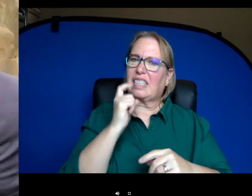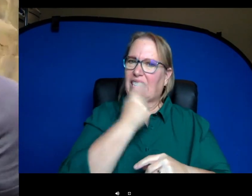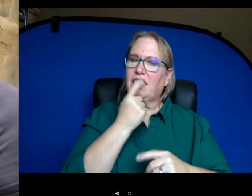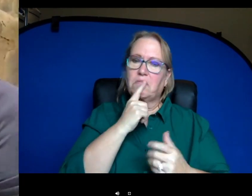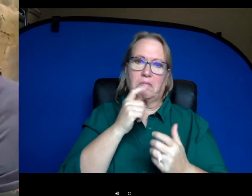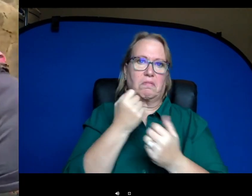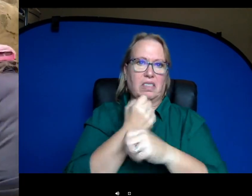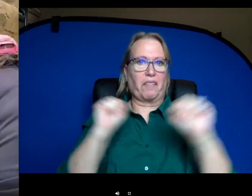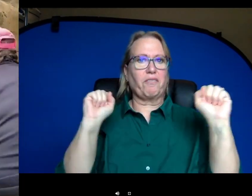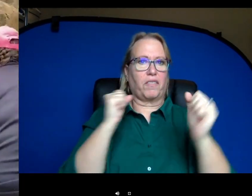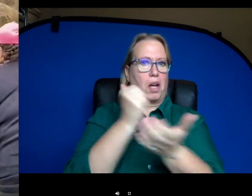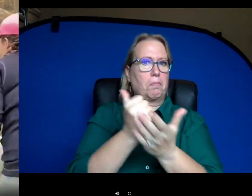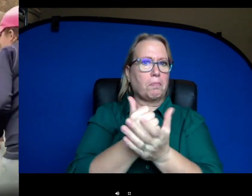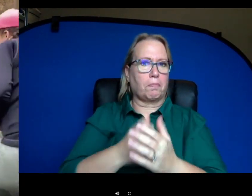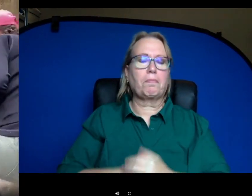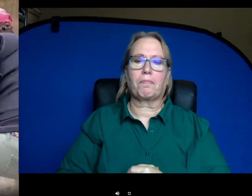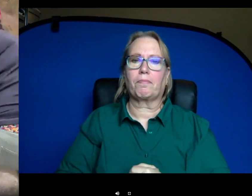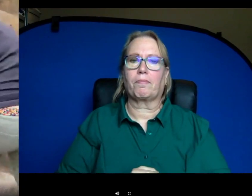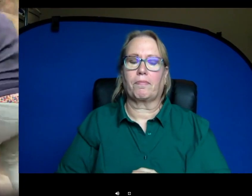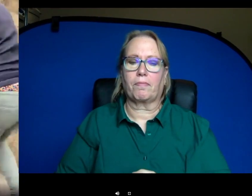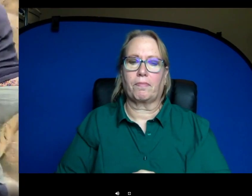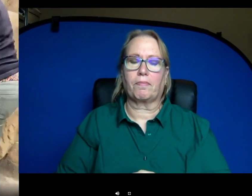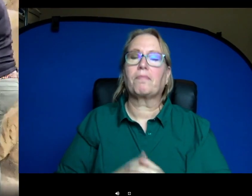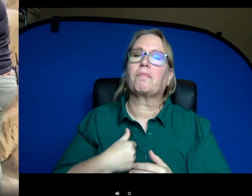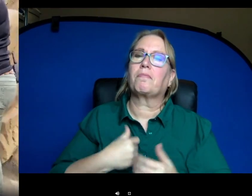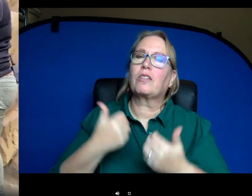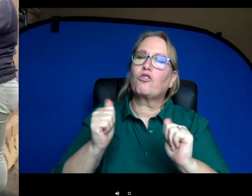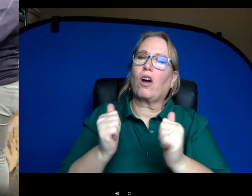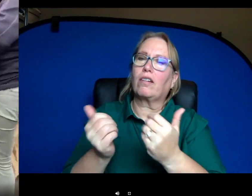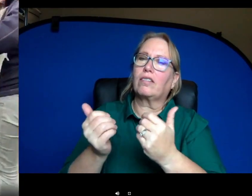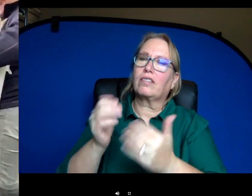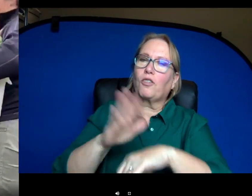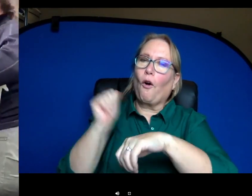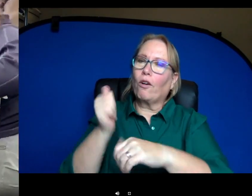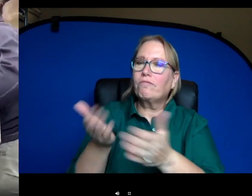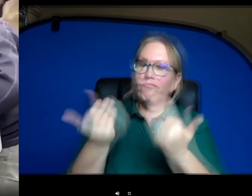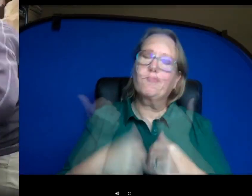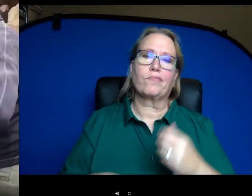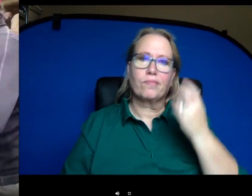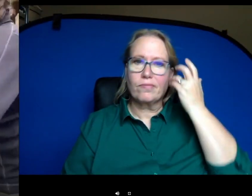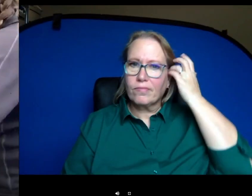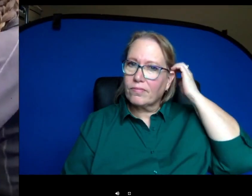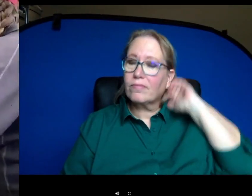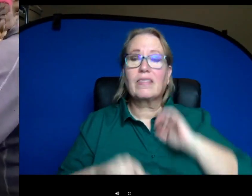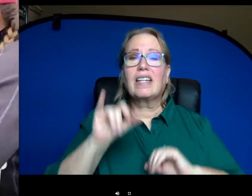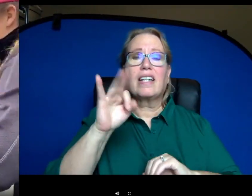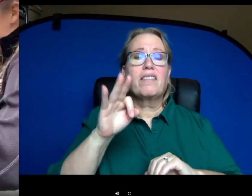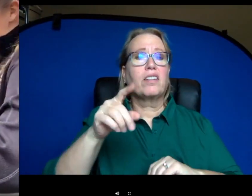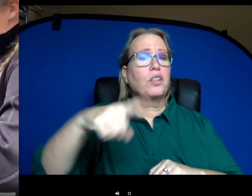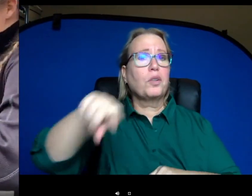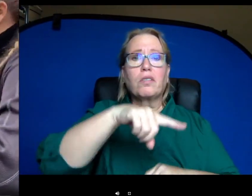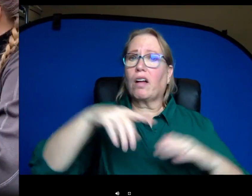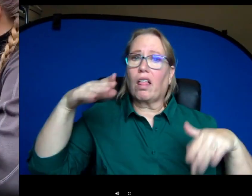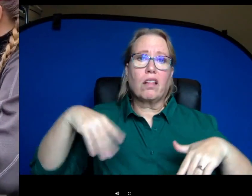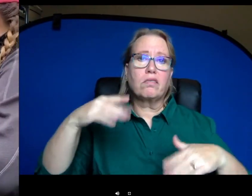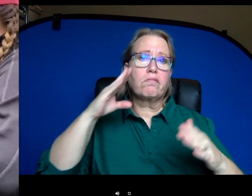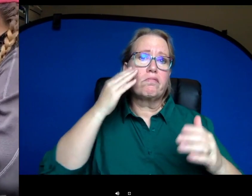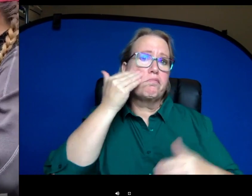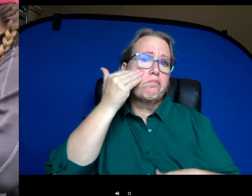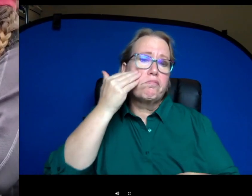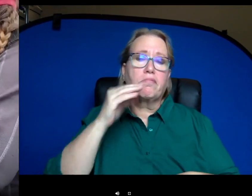really safe. Let's see if we can get the hippos over for you guys. If anyone is new to Fiona and Bebe, um